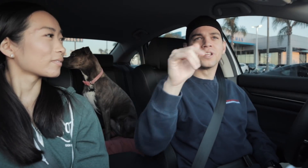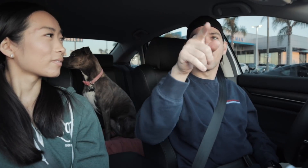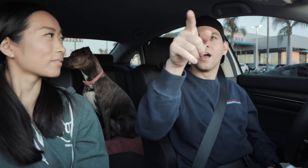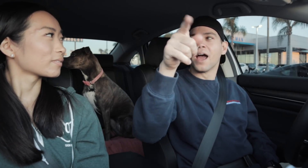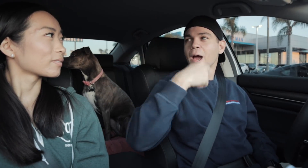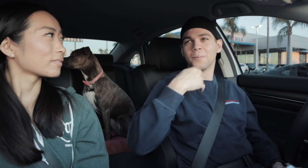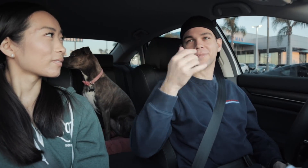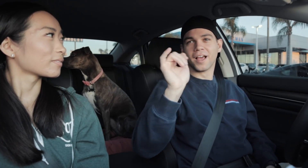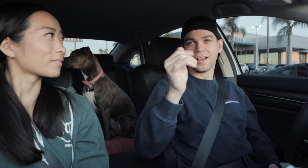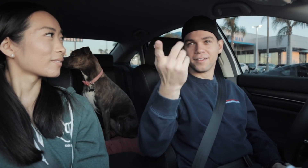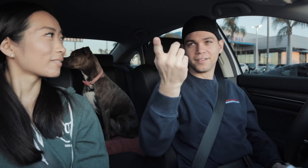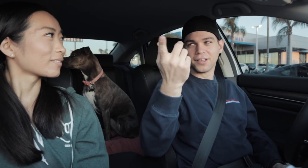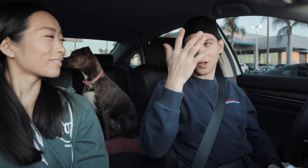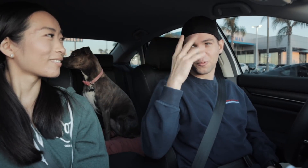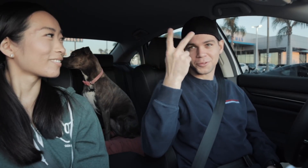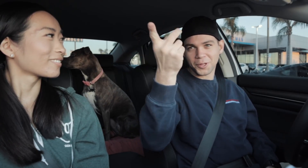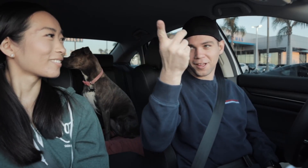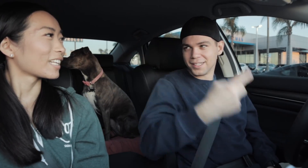you were like pointing but I'm like I already saw it